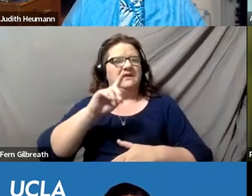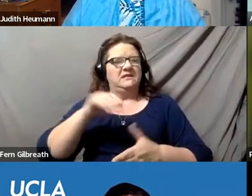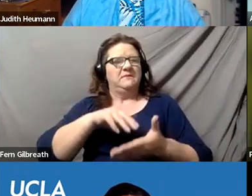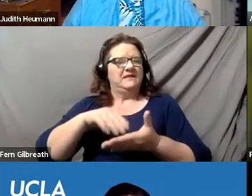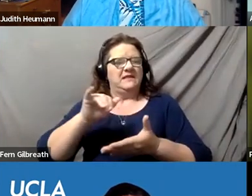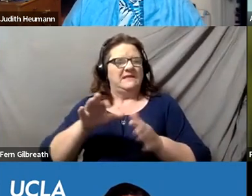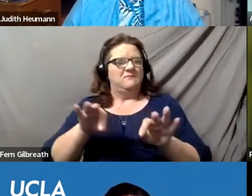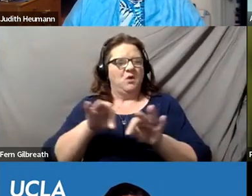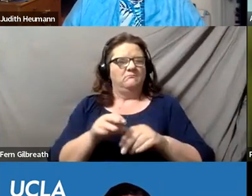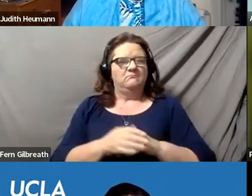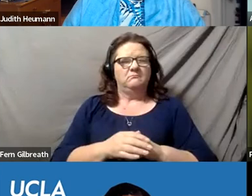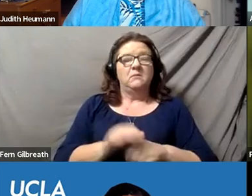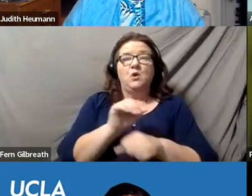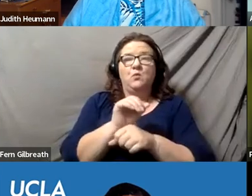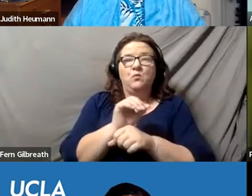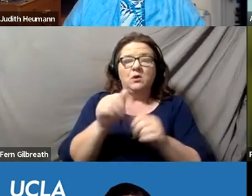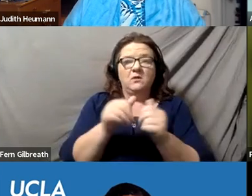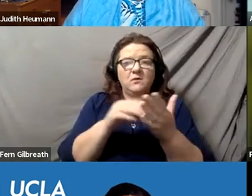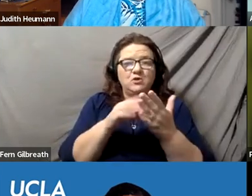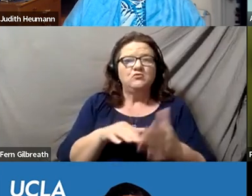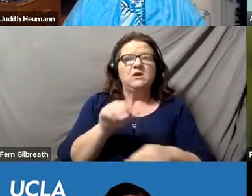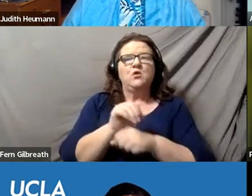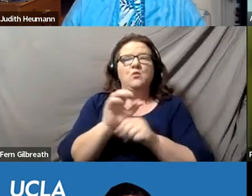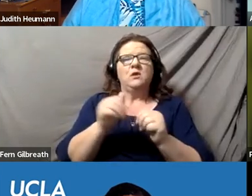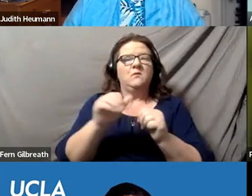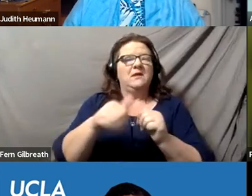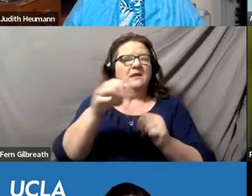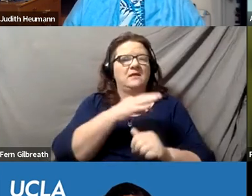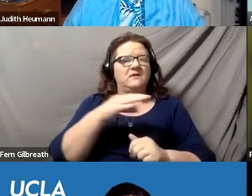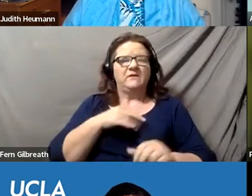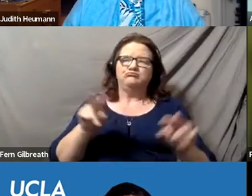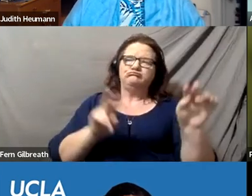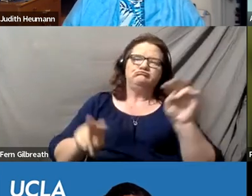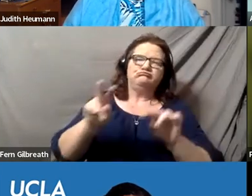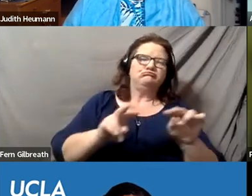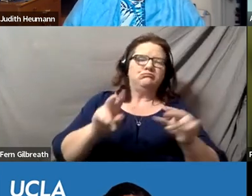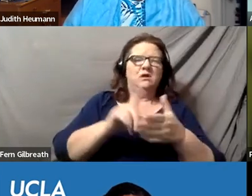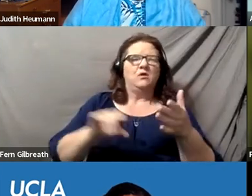Working with students, working with other faculty, looking at what's going on at other campuses